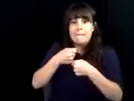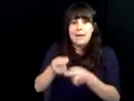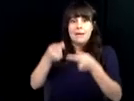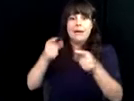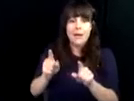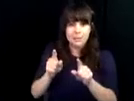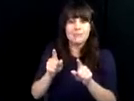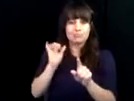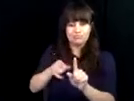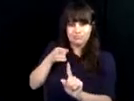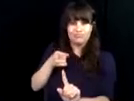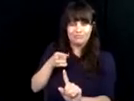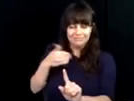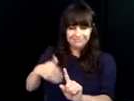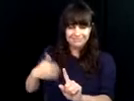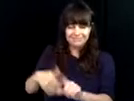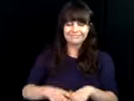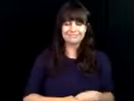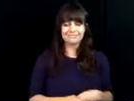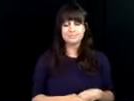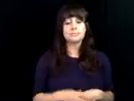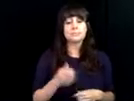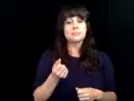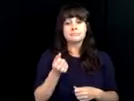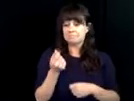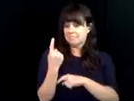sky, it's not about ideas, it's about making ideas happen!